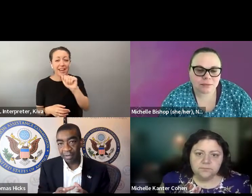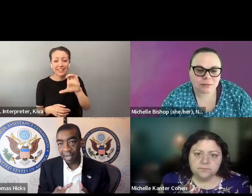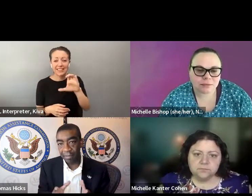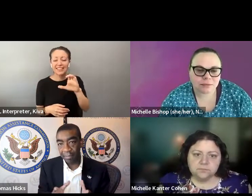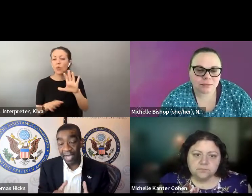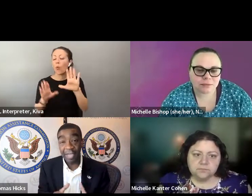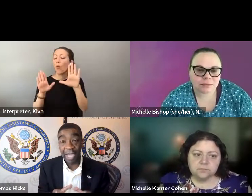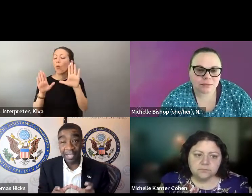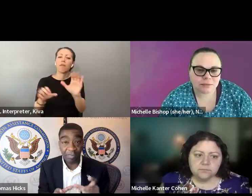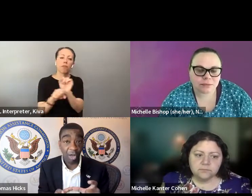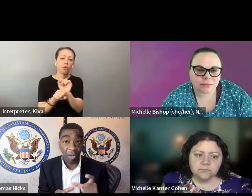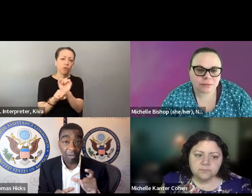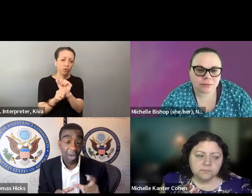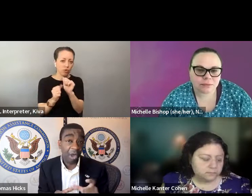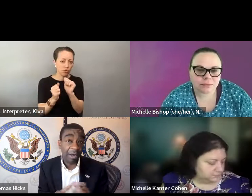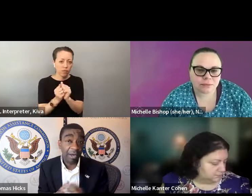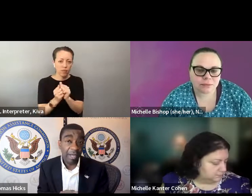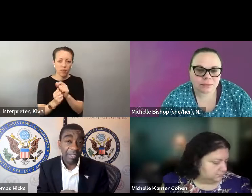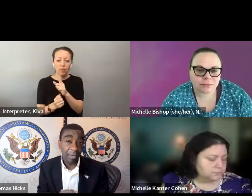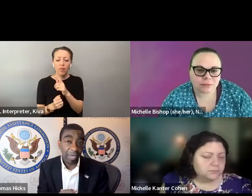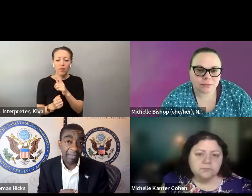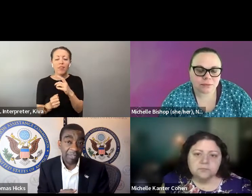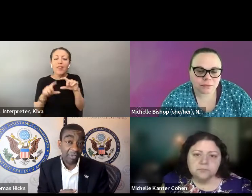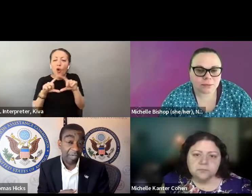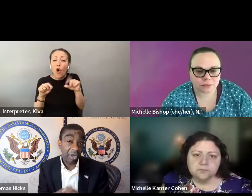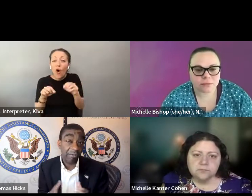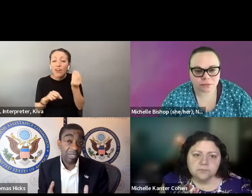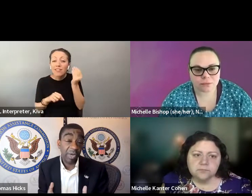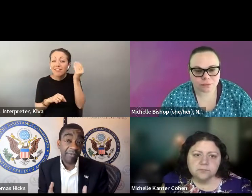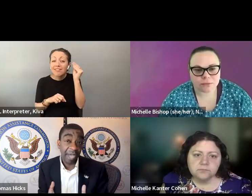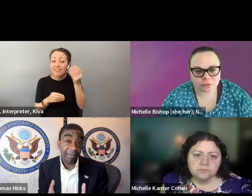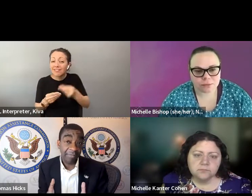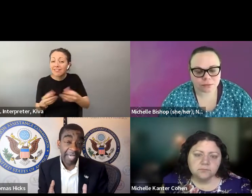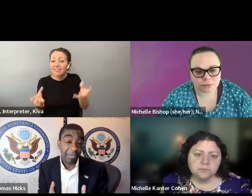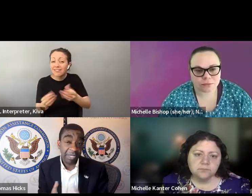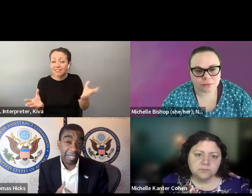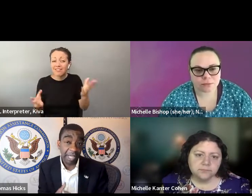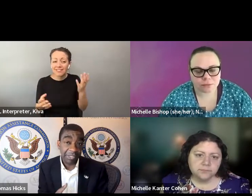thank Michelle for reminding me of that. Because the EAC